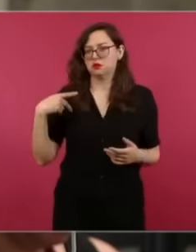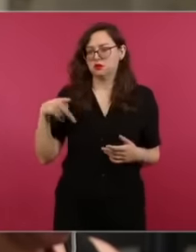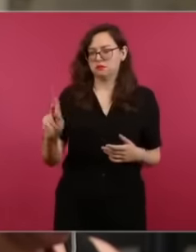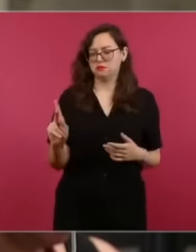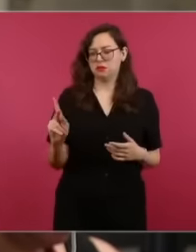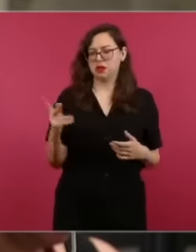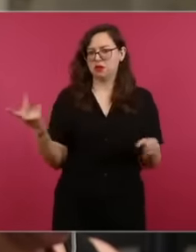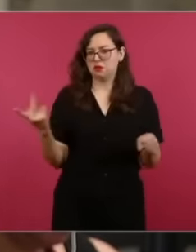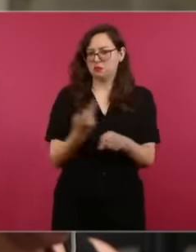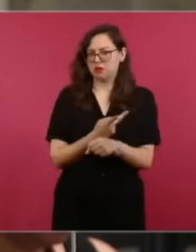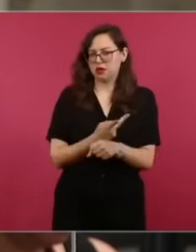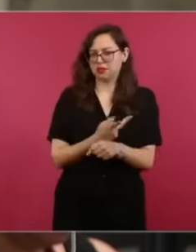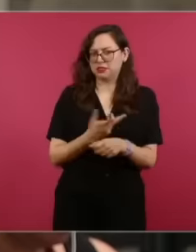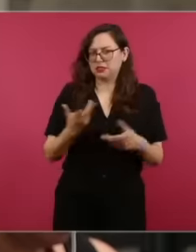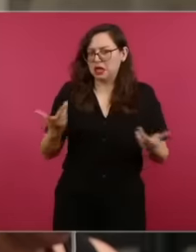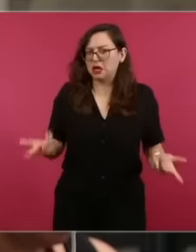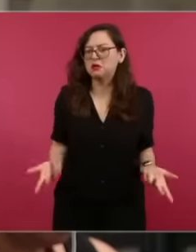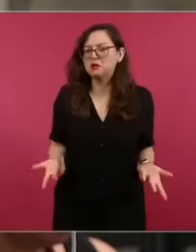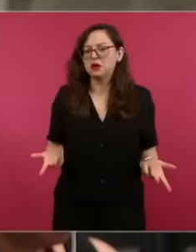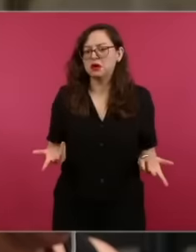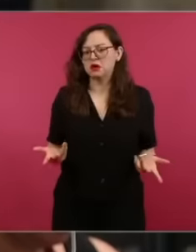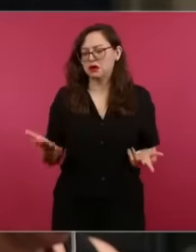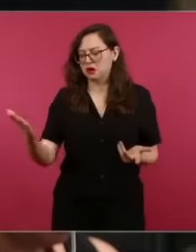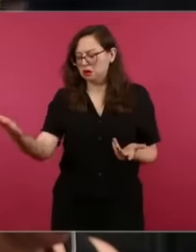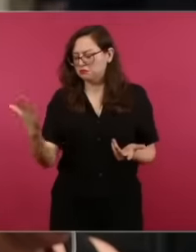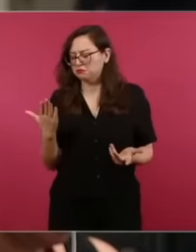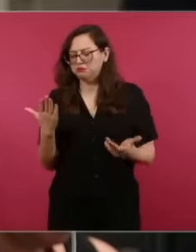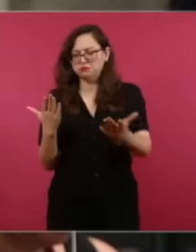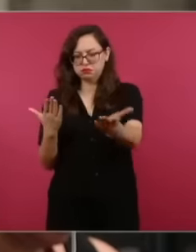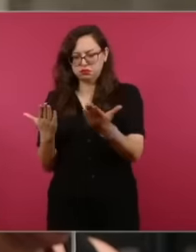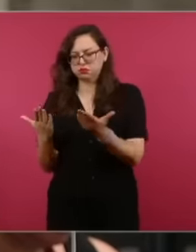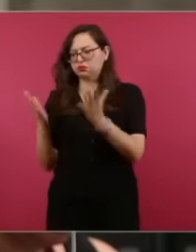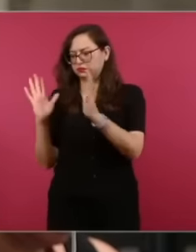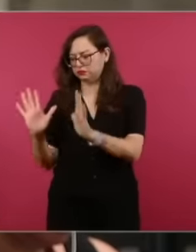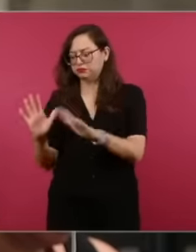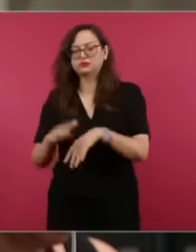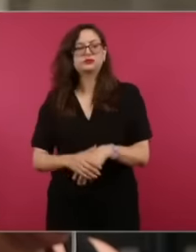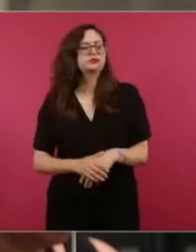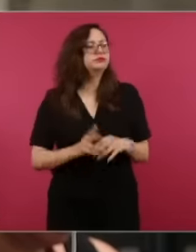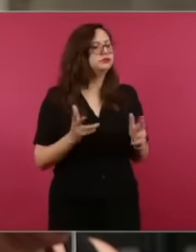your own government also reports in intentional homicides, so far there are more than 170,000, which is